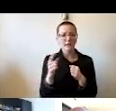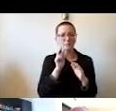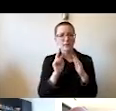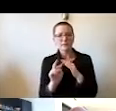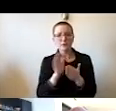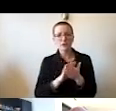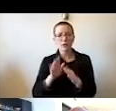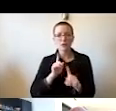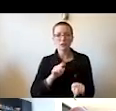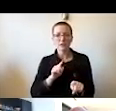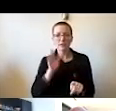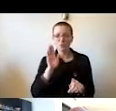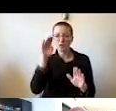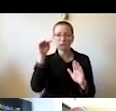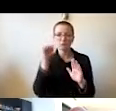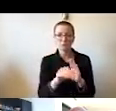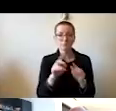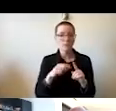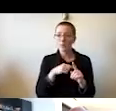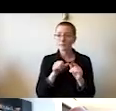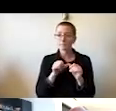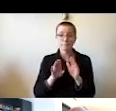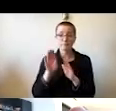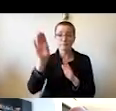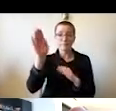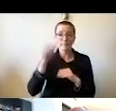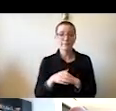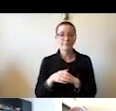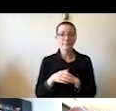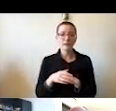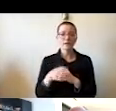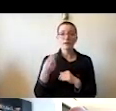The Humanities Research Institute was awarded a new $5